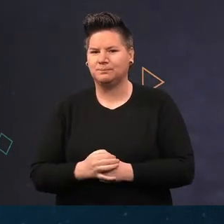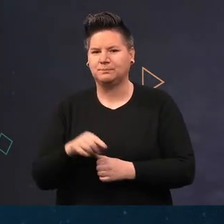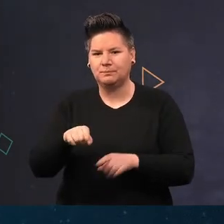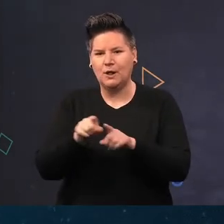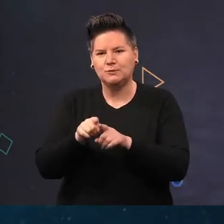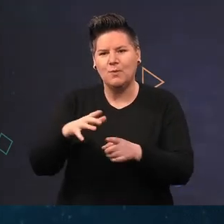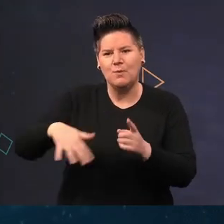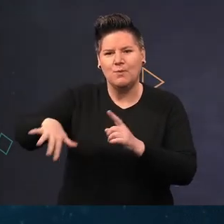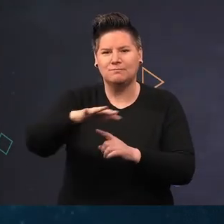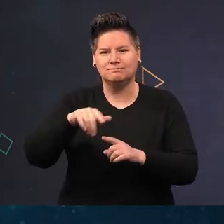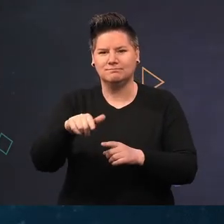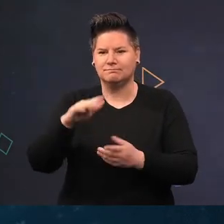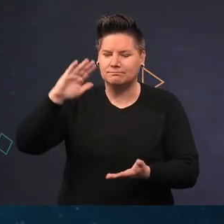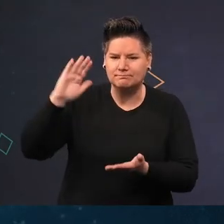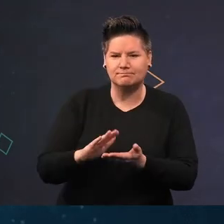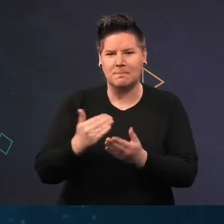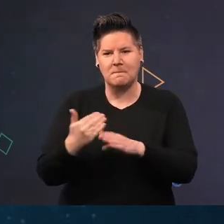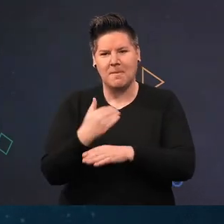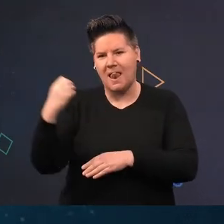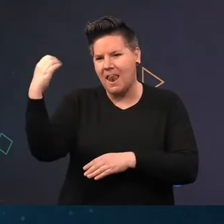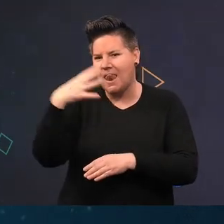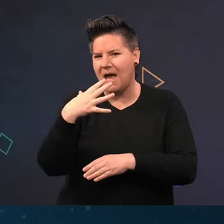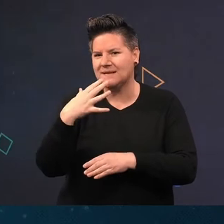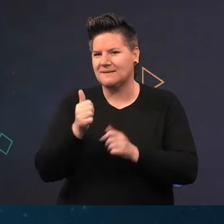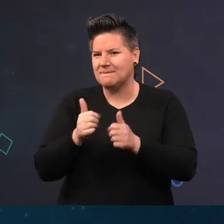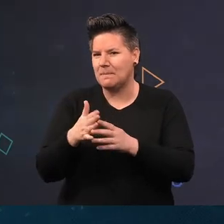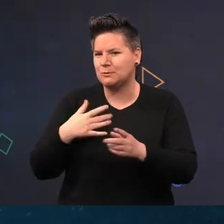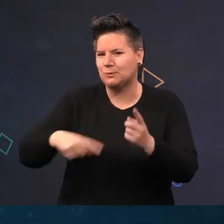susceptible to sedimentation which decreases the amount of light available to them.